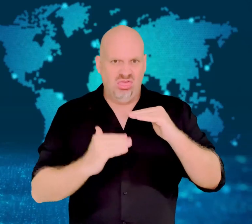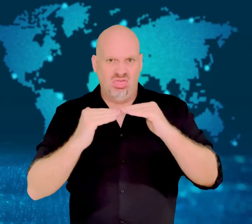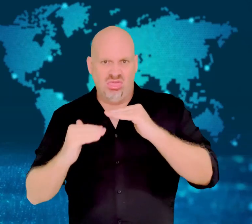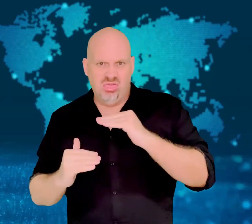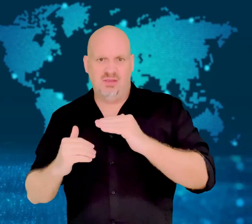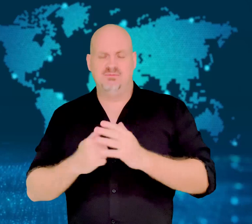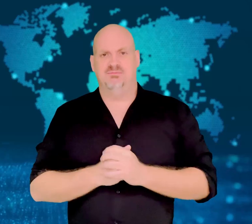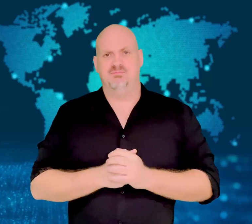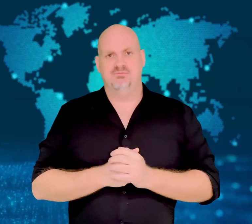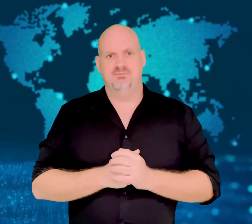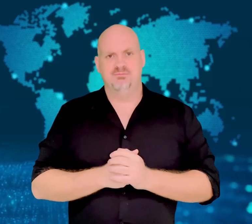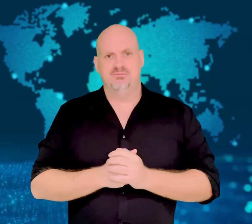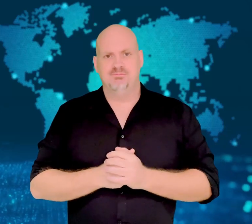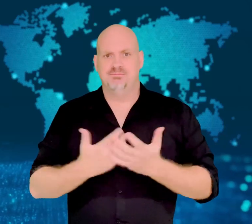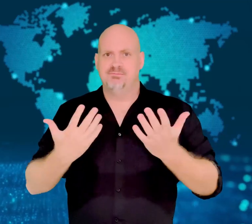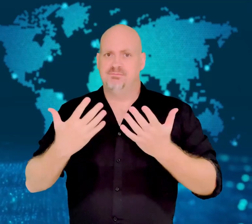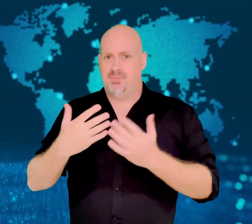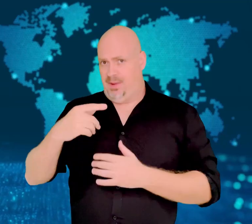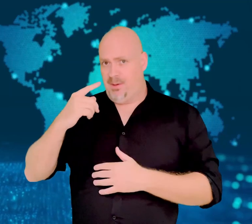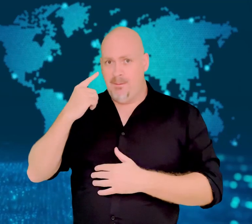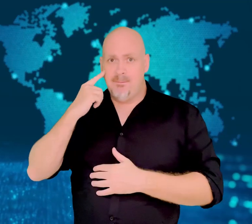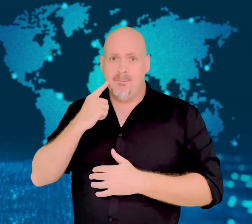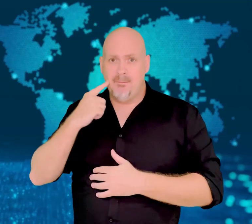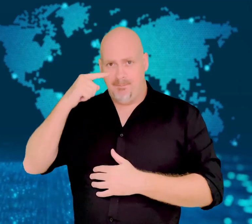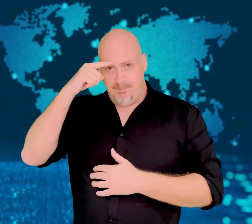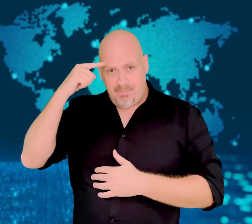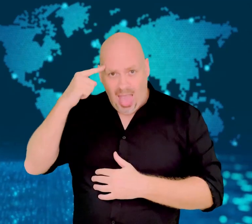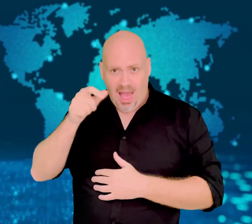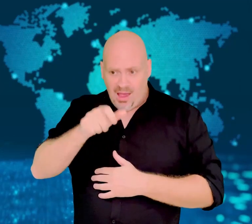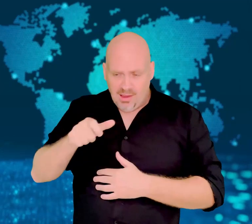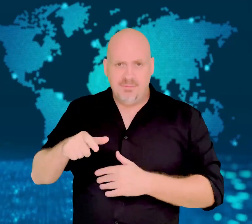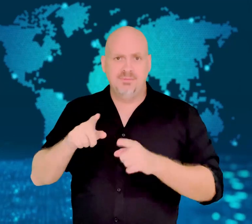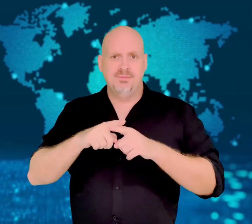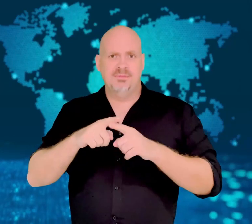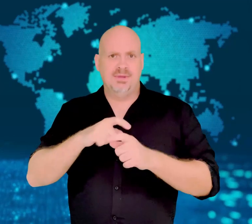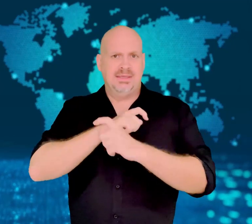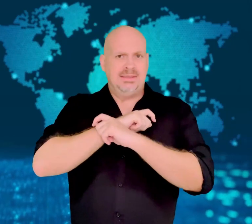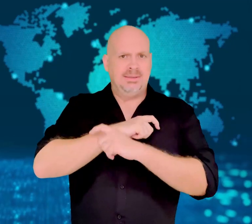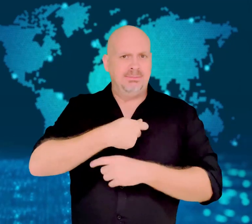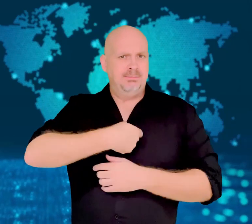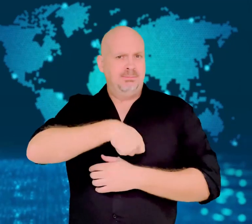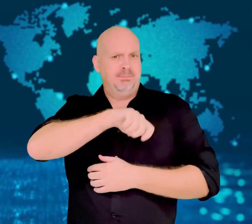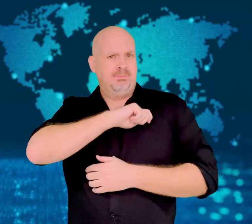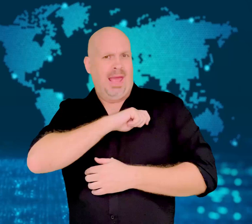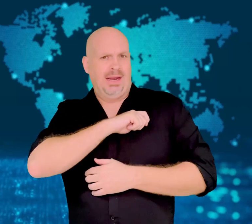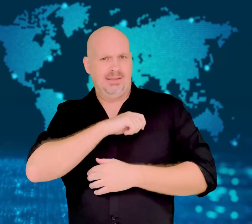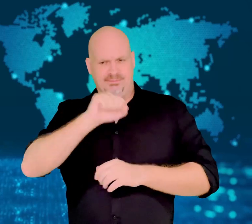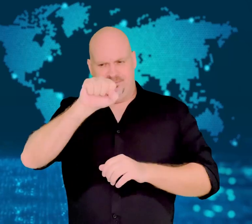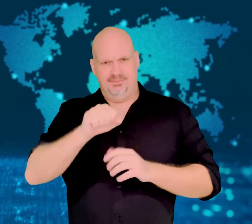Since Black people and Hispanics are two groups who have been